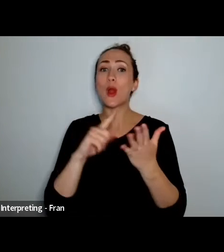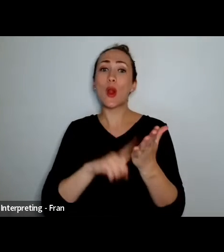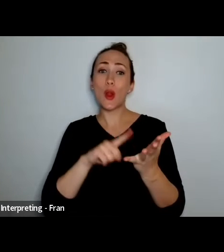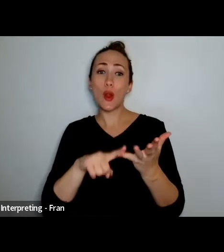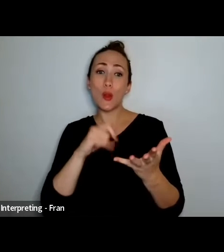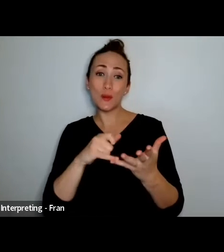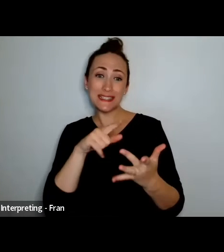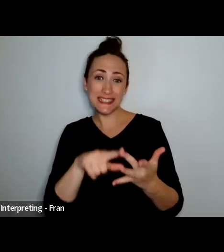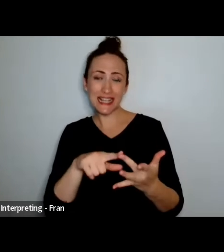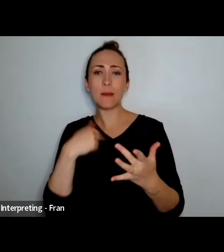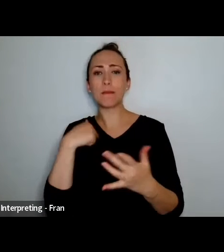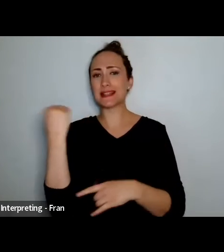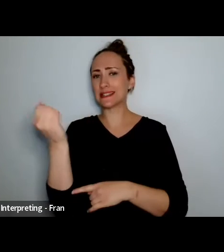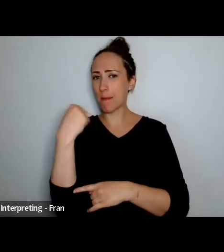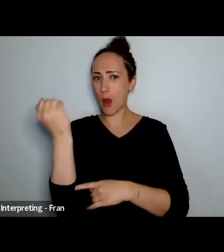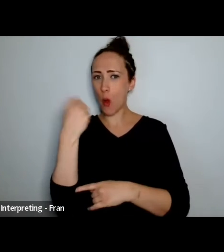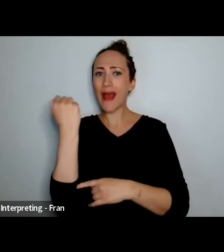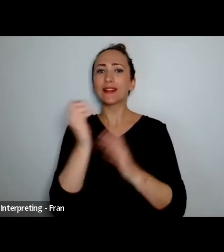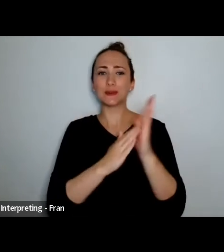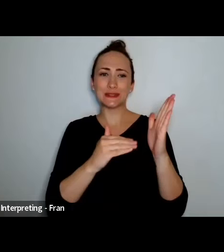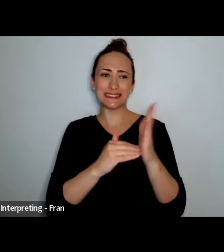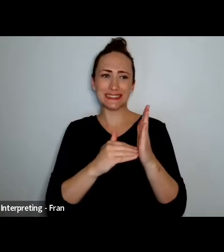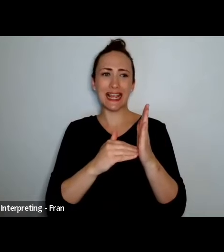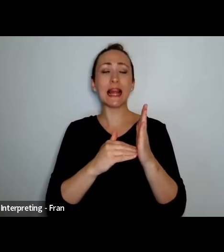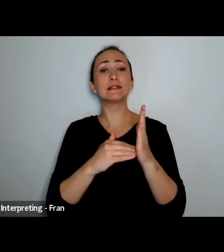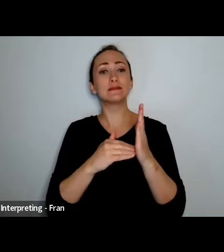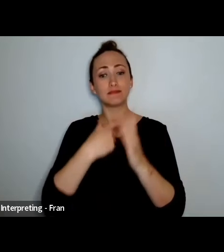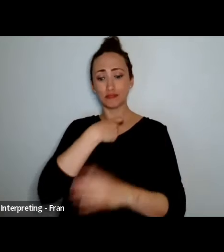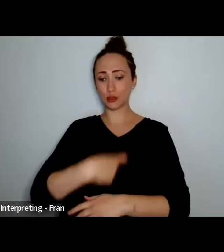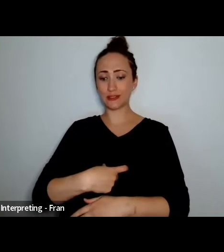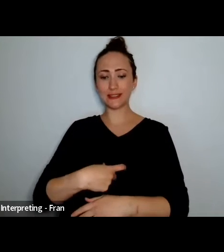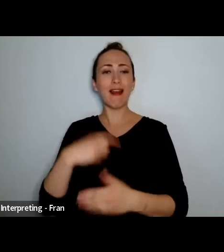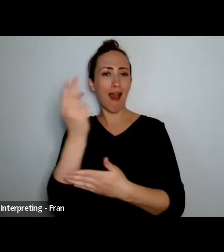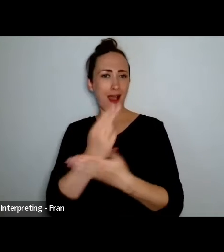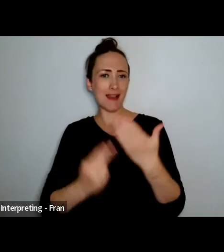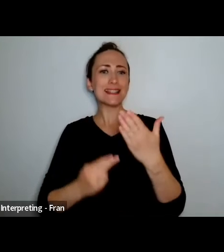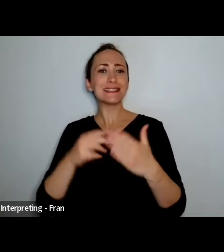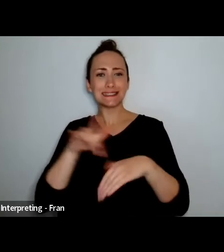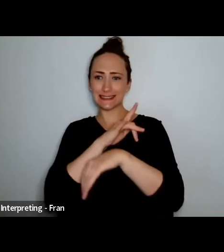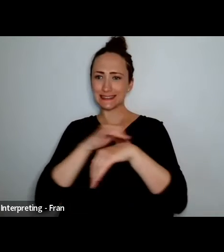independent collaborator with Cerebral Palsy. I have different verbal abilities to assist me in